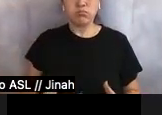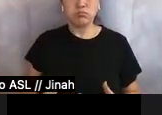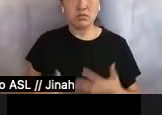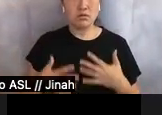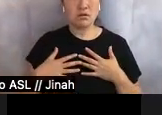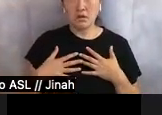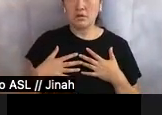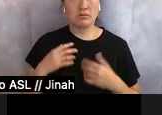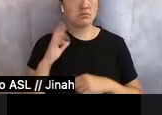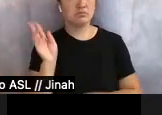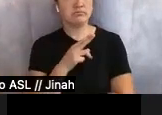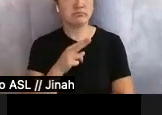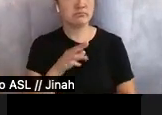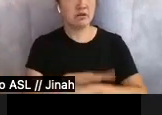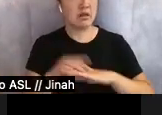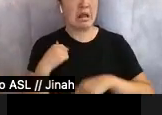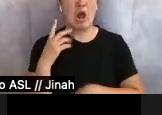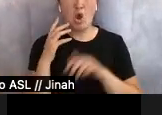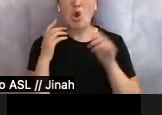off stage—it wasn't that far, she couldn't run off right now and no one would care.